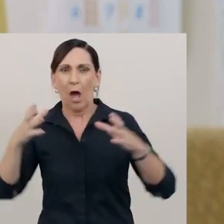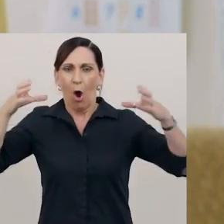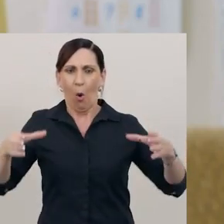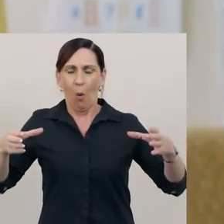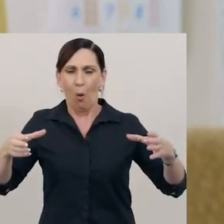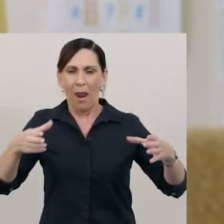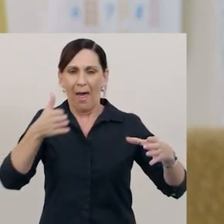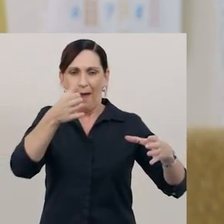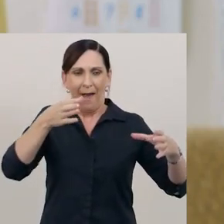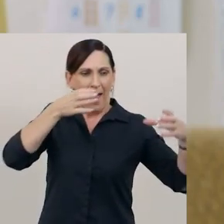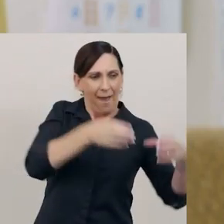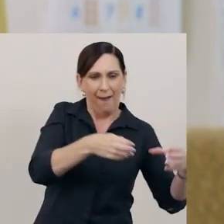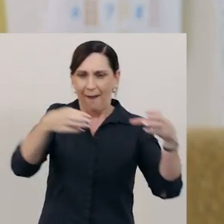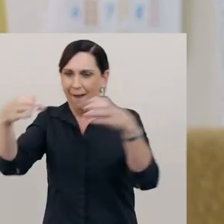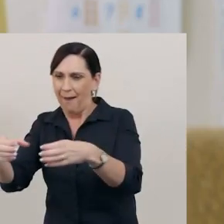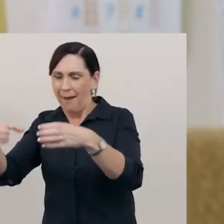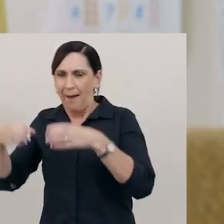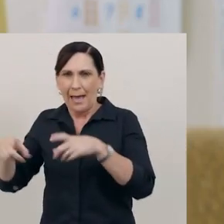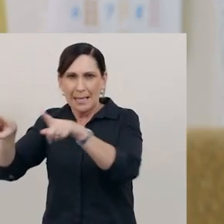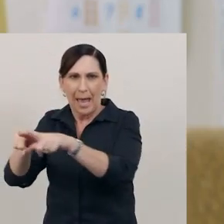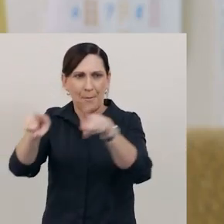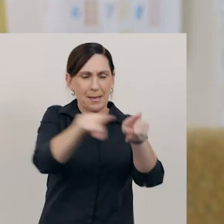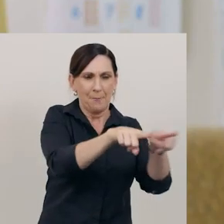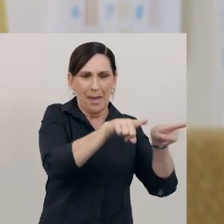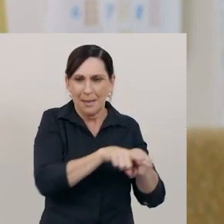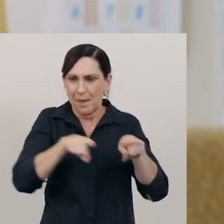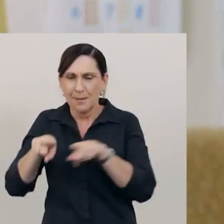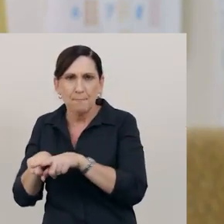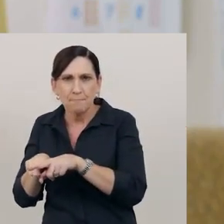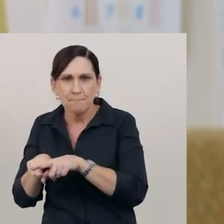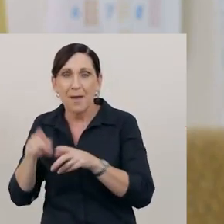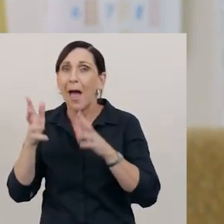We can represent fractions of a whole, a collection, and a length.